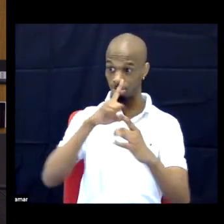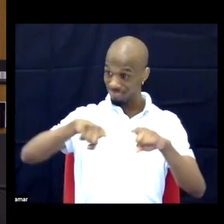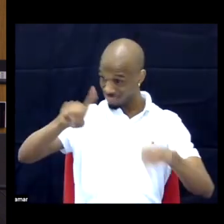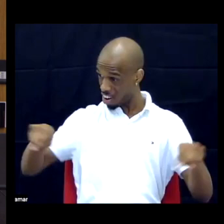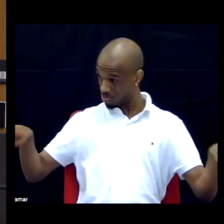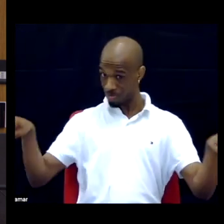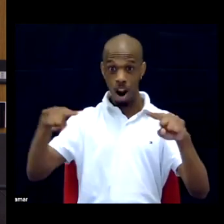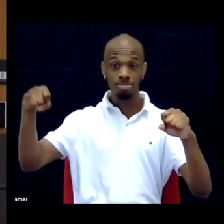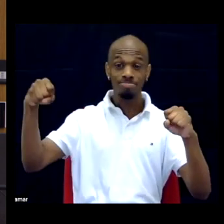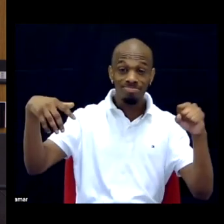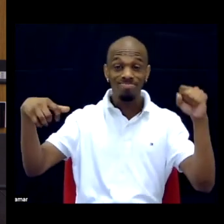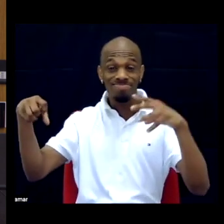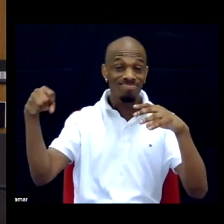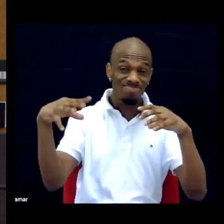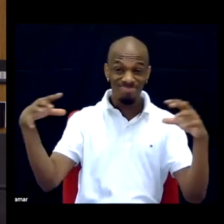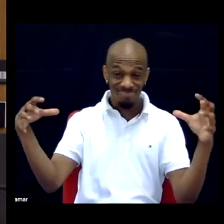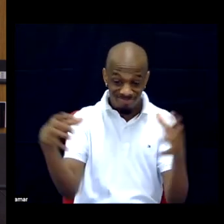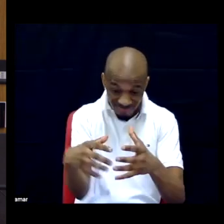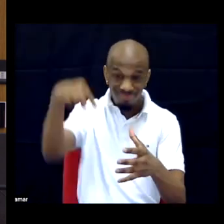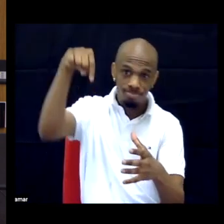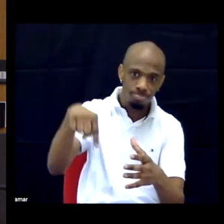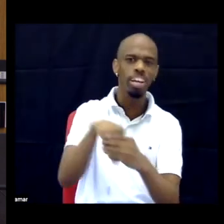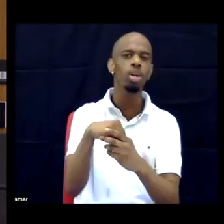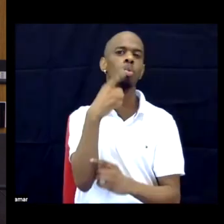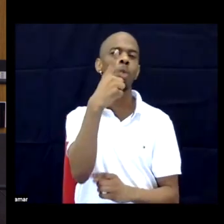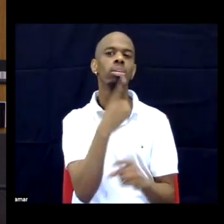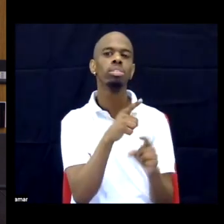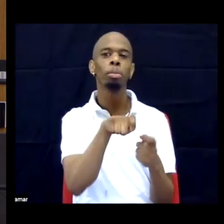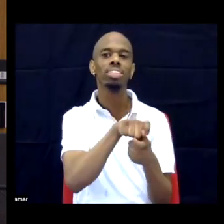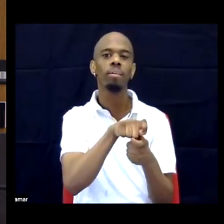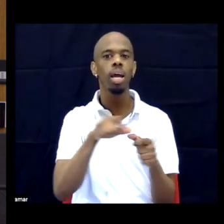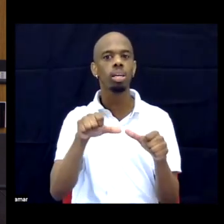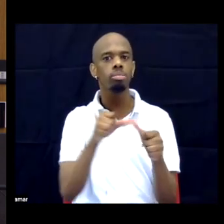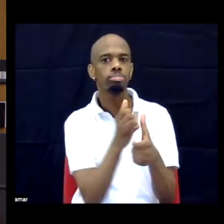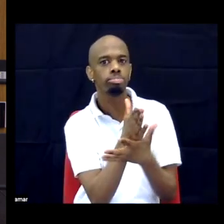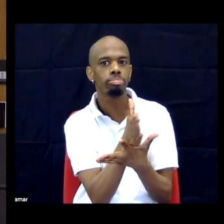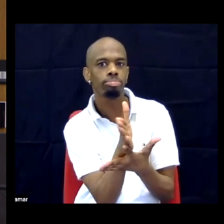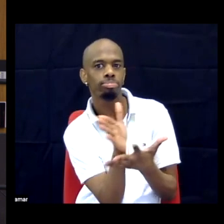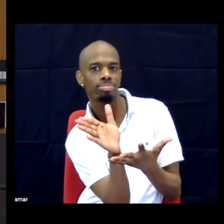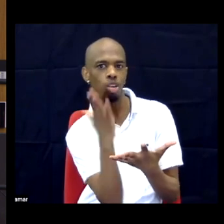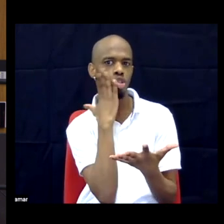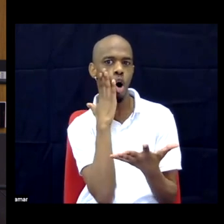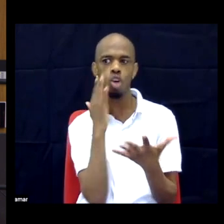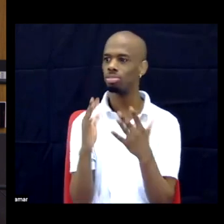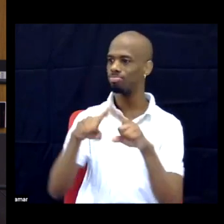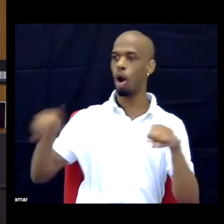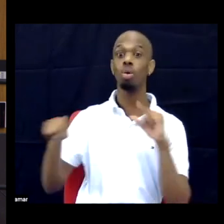and have our specific areas of what we're doing. So I'm mindful of the time. But -- no, I'm okay?